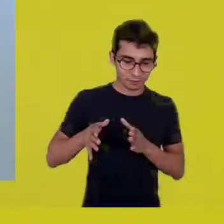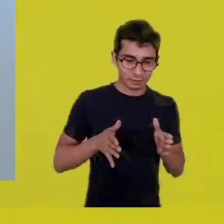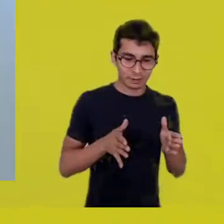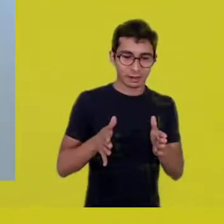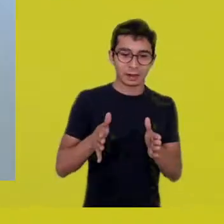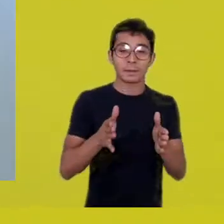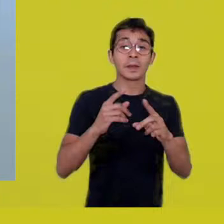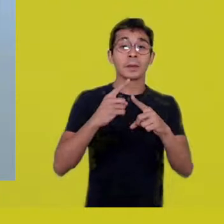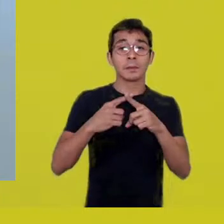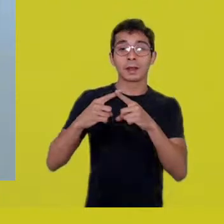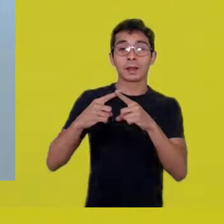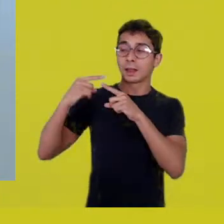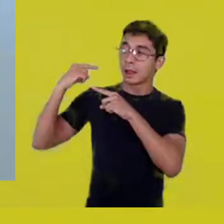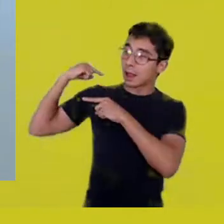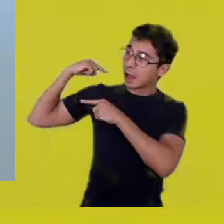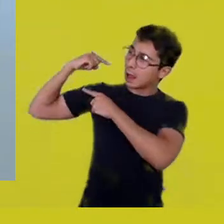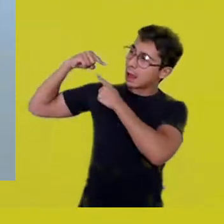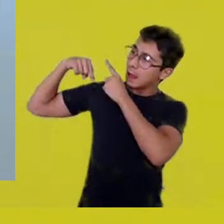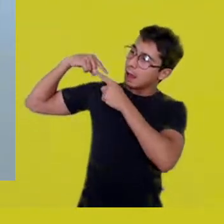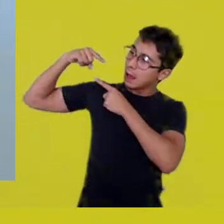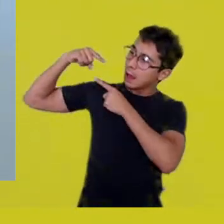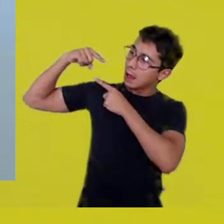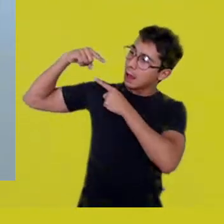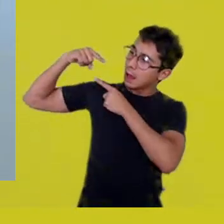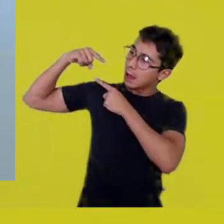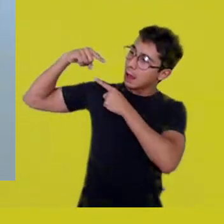passed on to us, and,